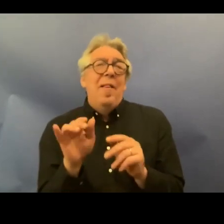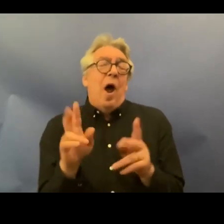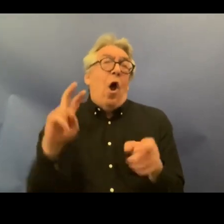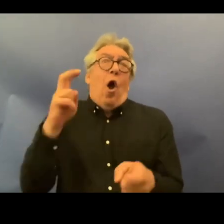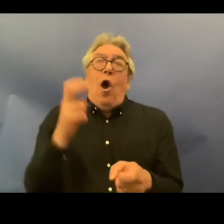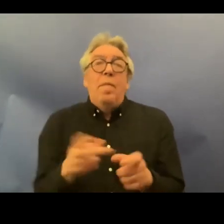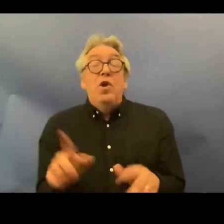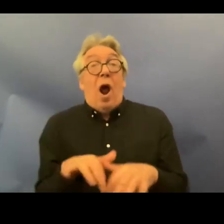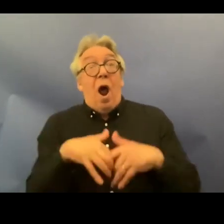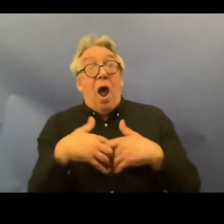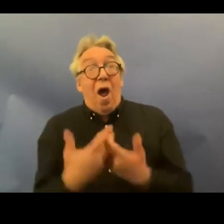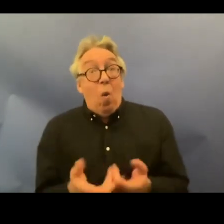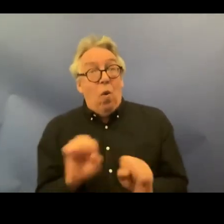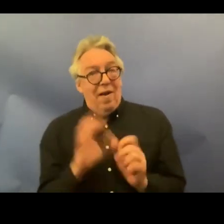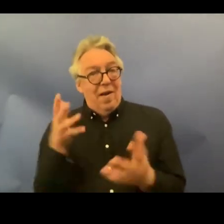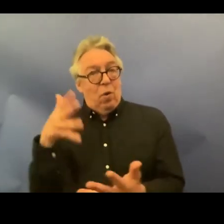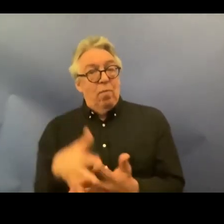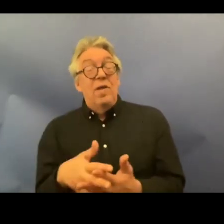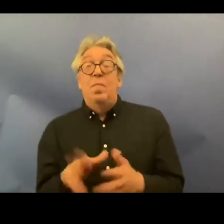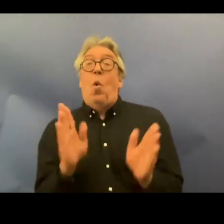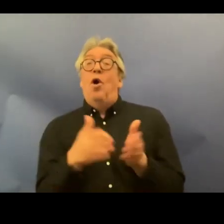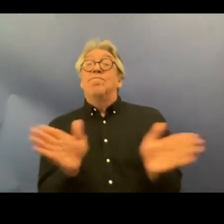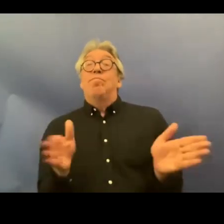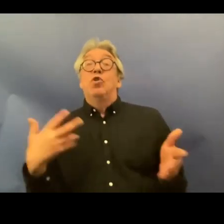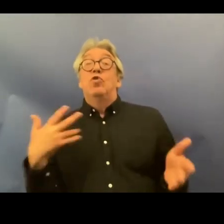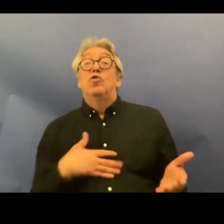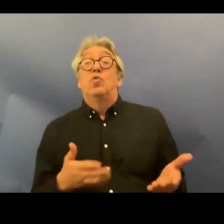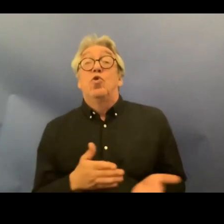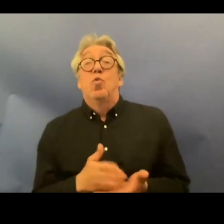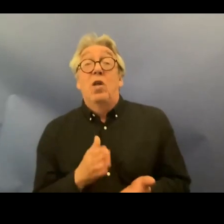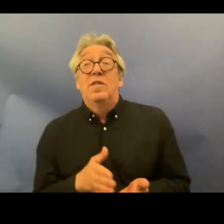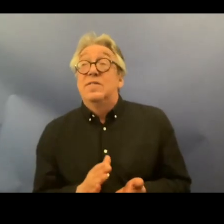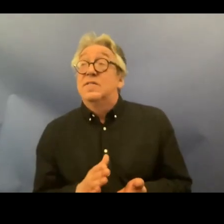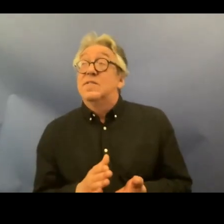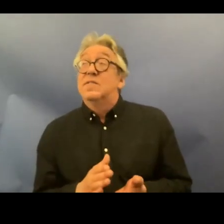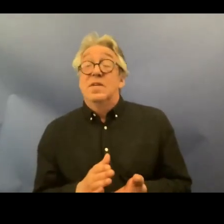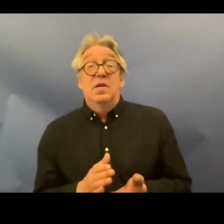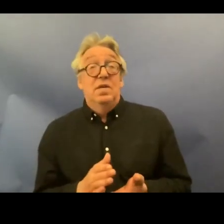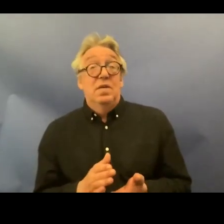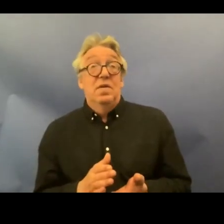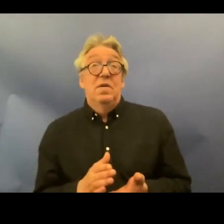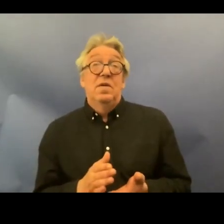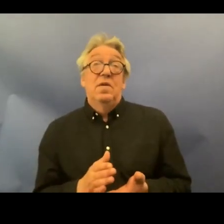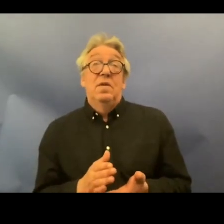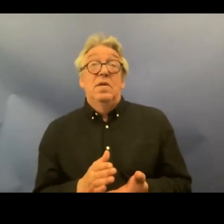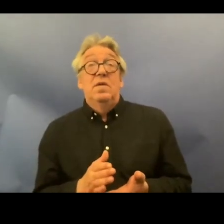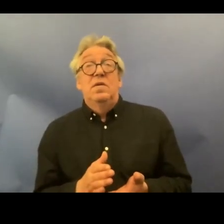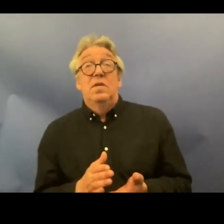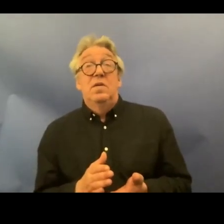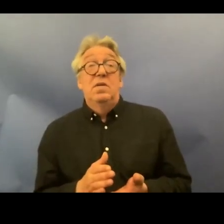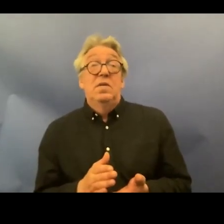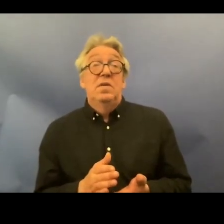incorporate social rights uh that uh are subject to a consecutive uh